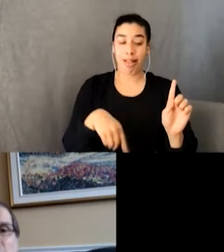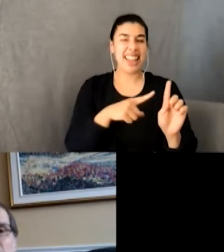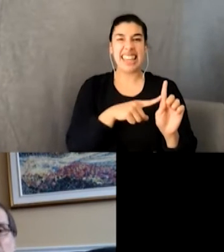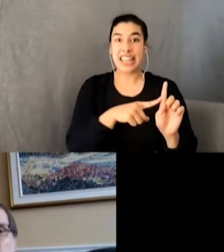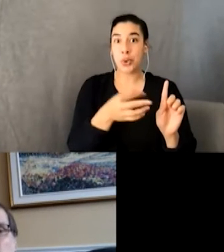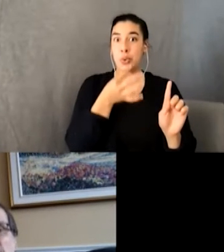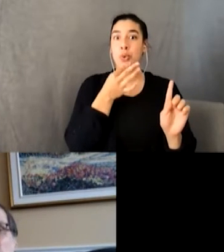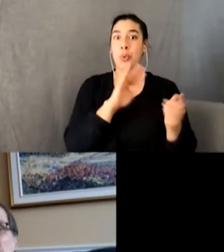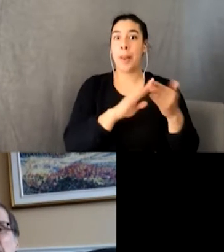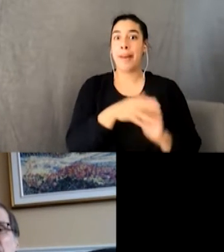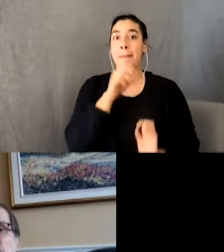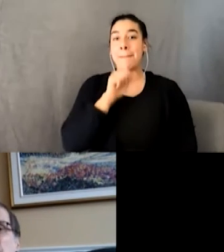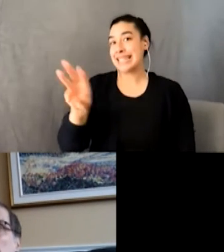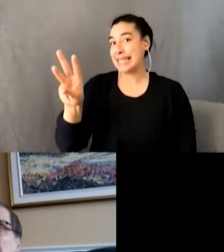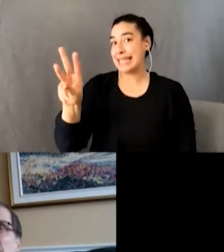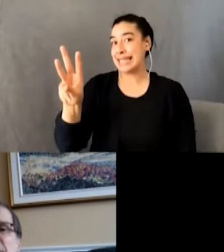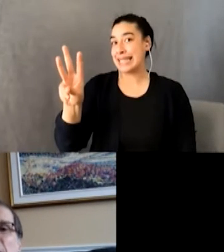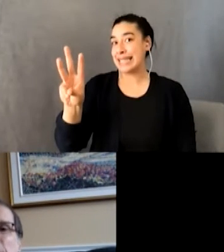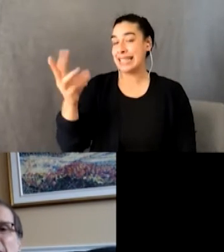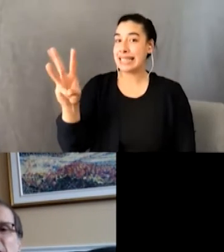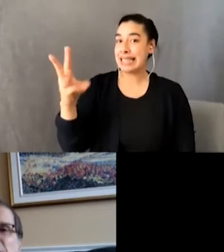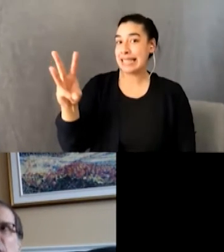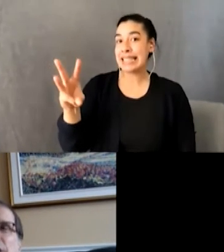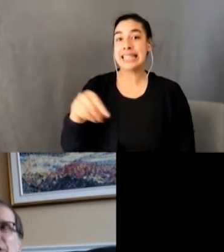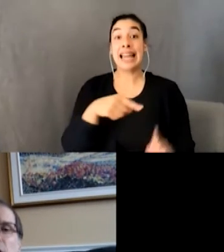and where he first meets the future members of his punk band Scottish Rot